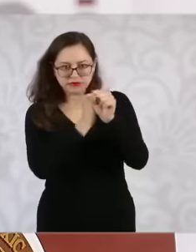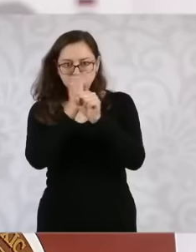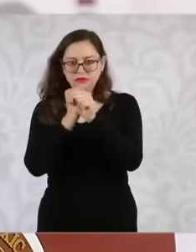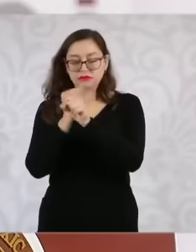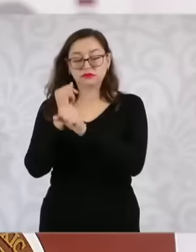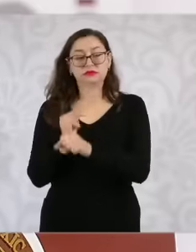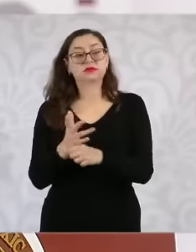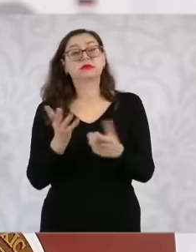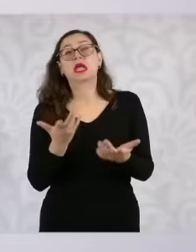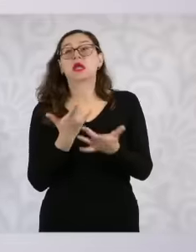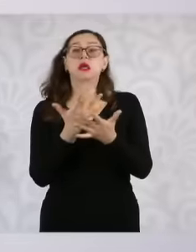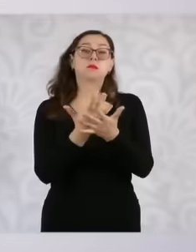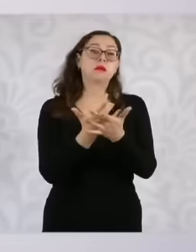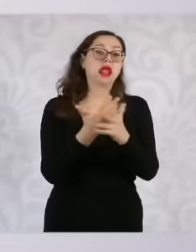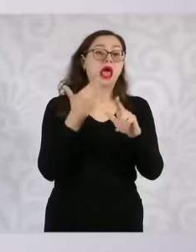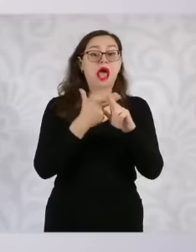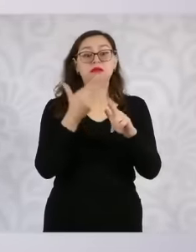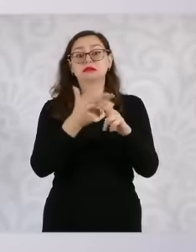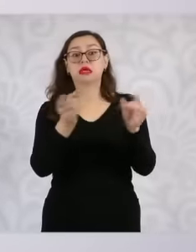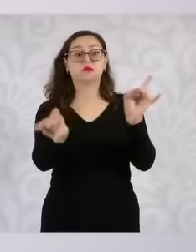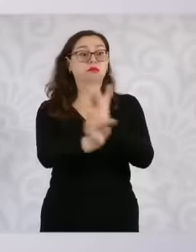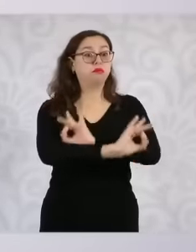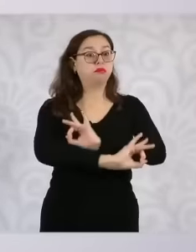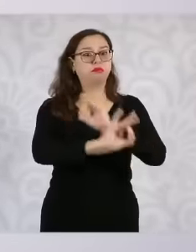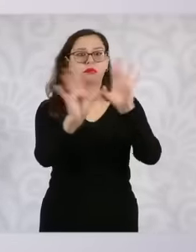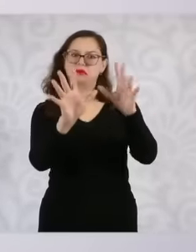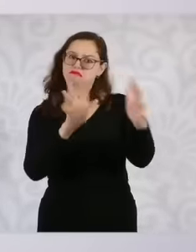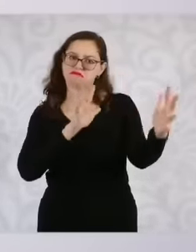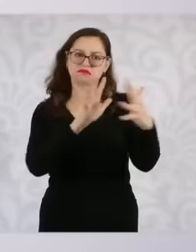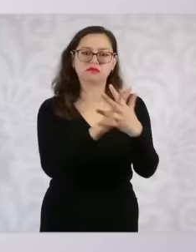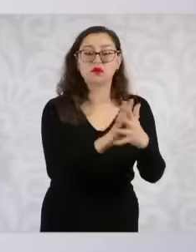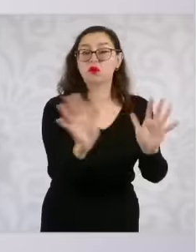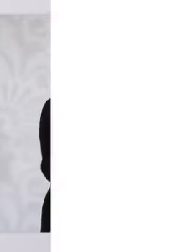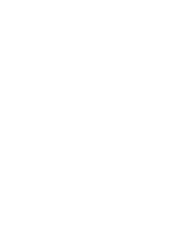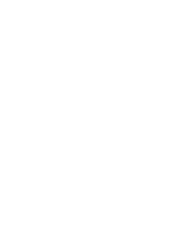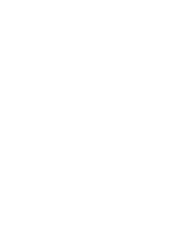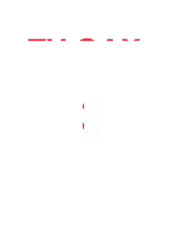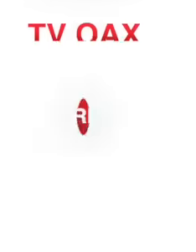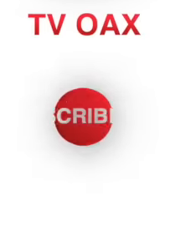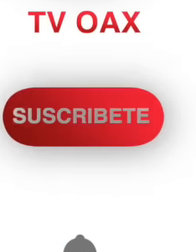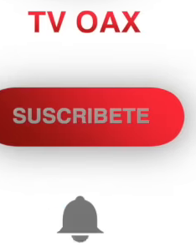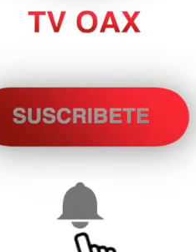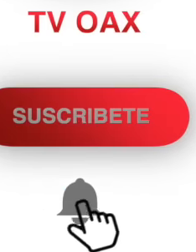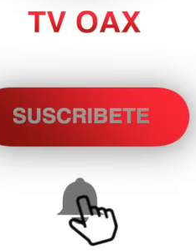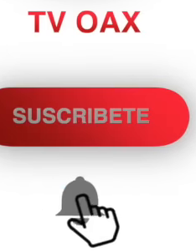to crimes but also anticipating them using intelligence and more